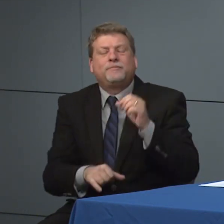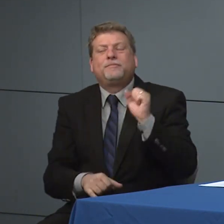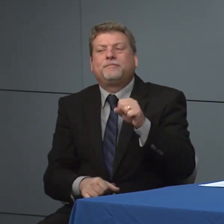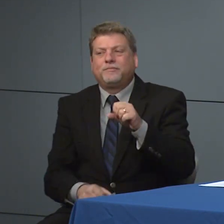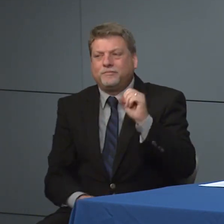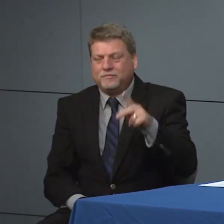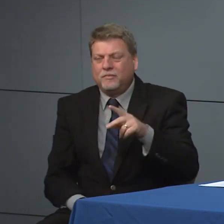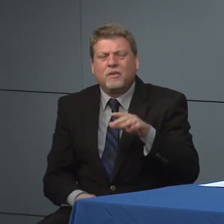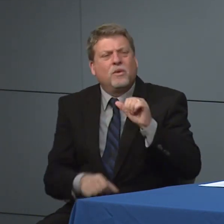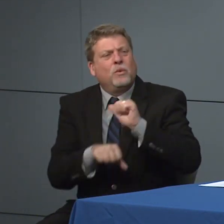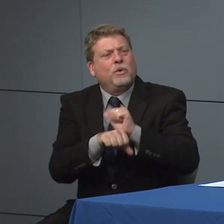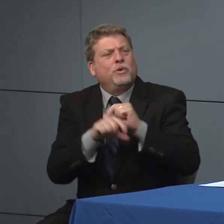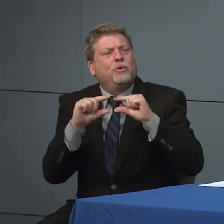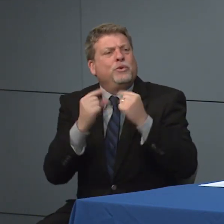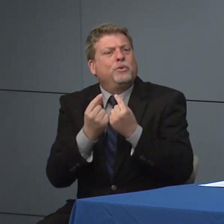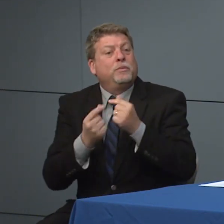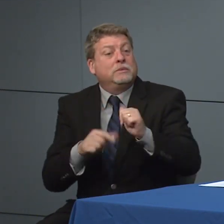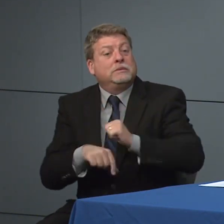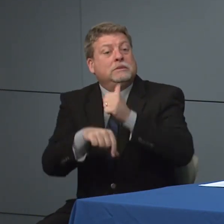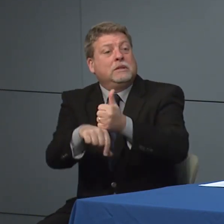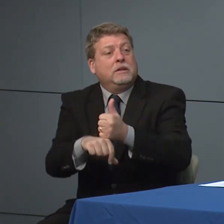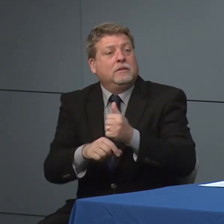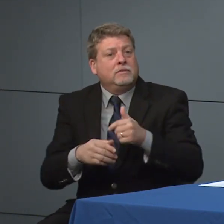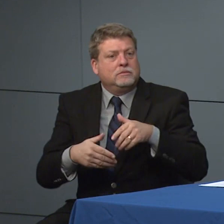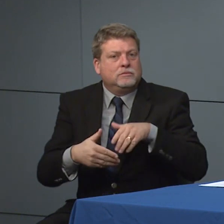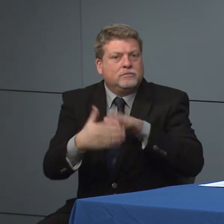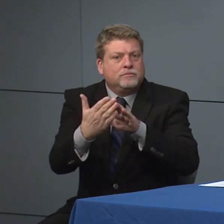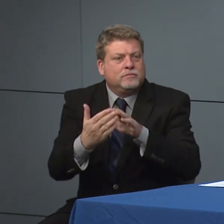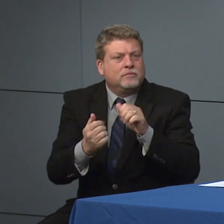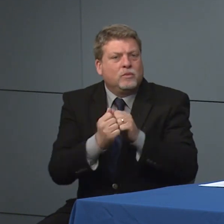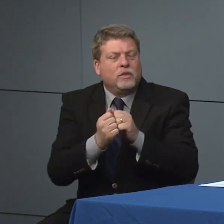work group to address nutrition